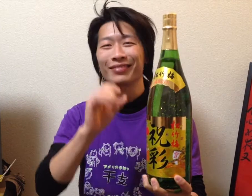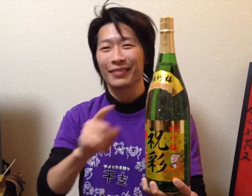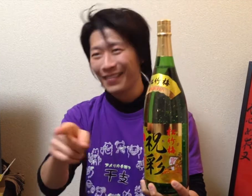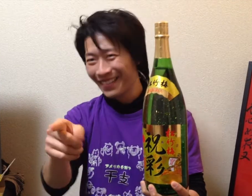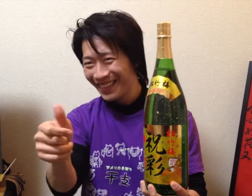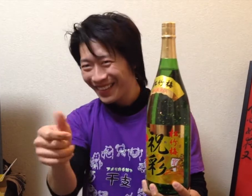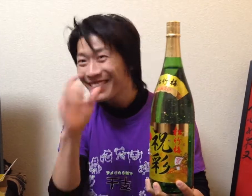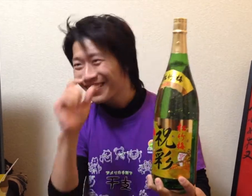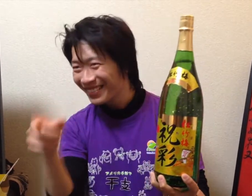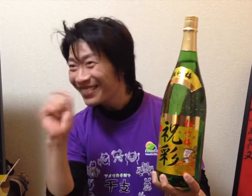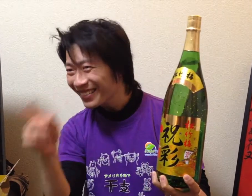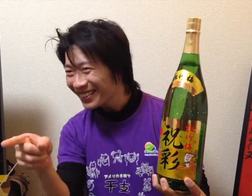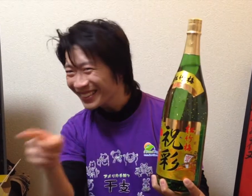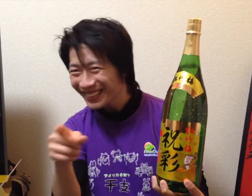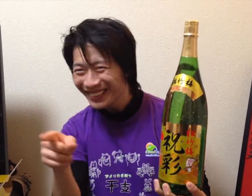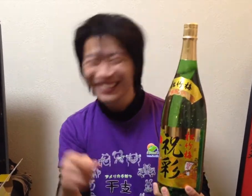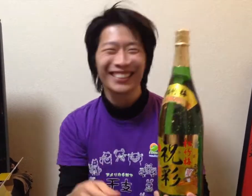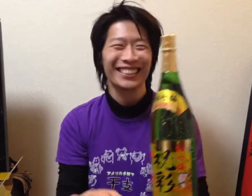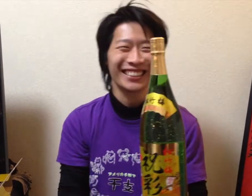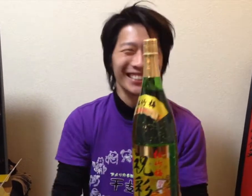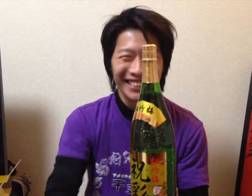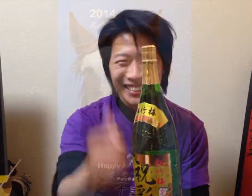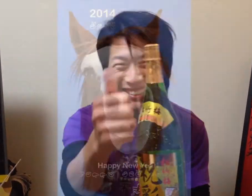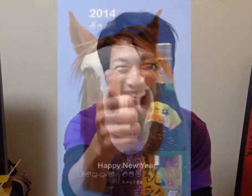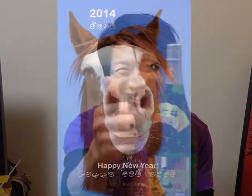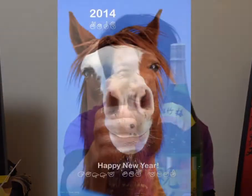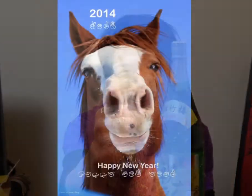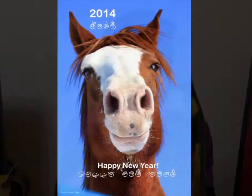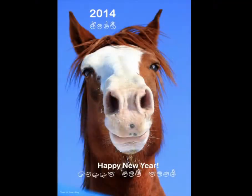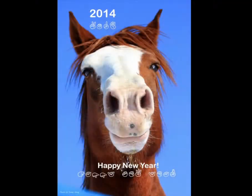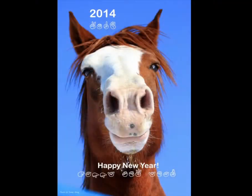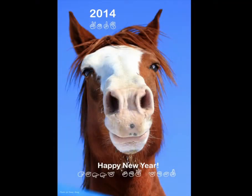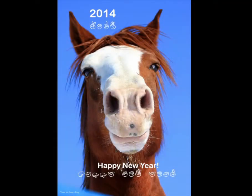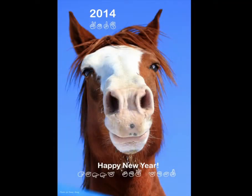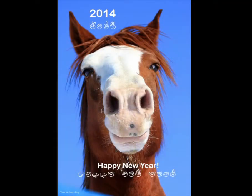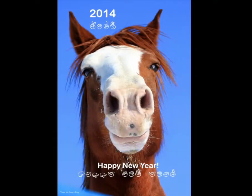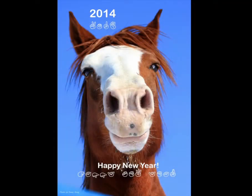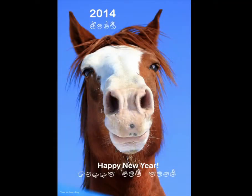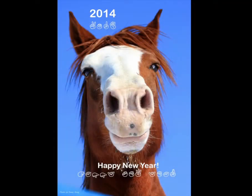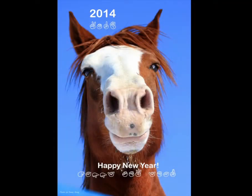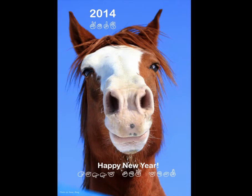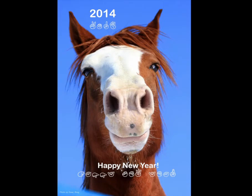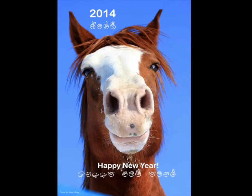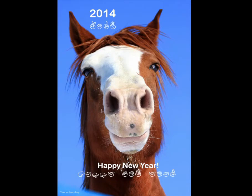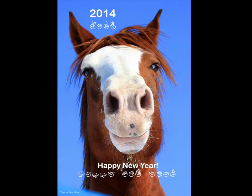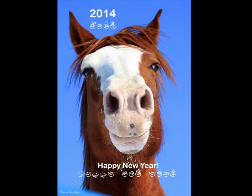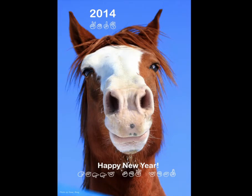See what happens when we drink this. You also want to try?